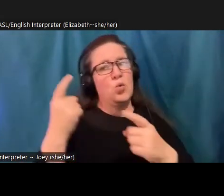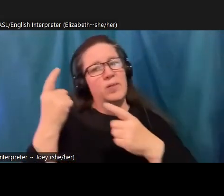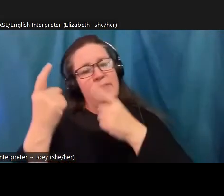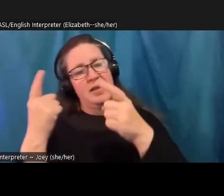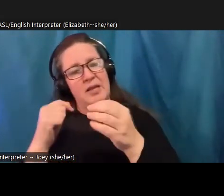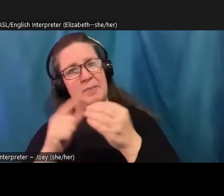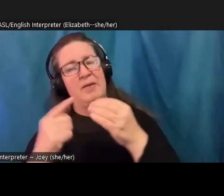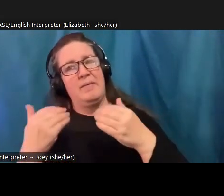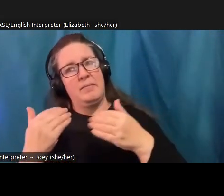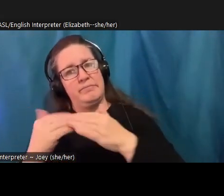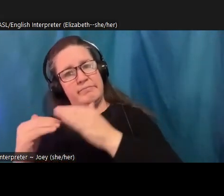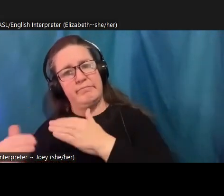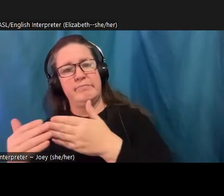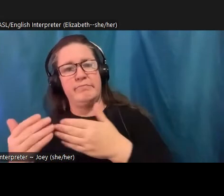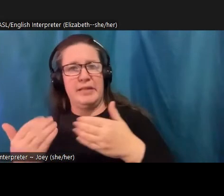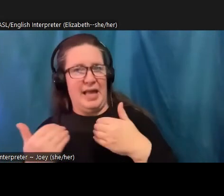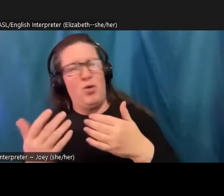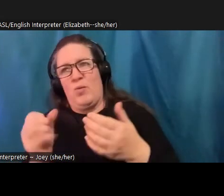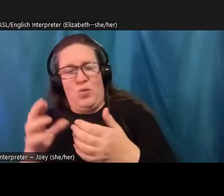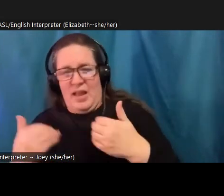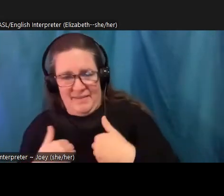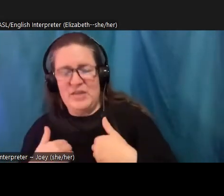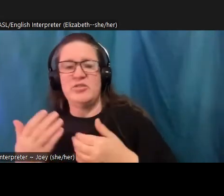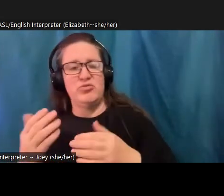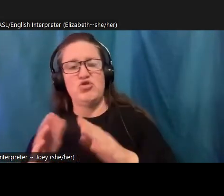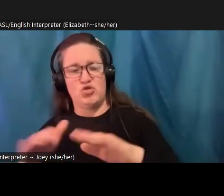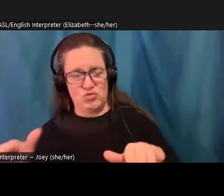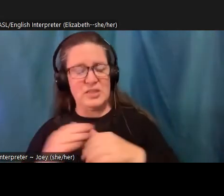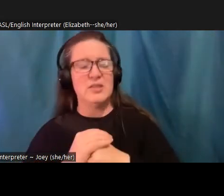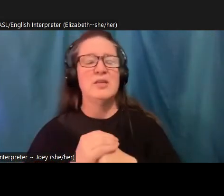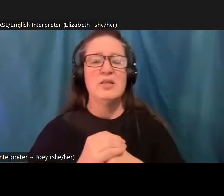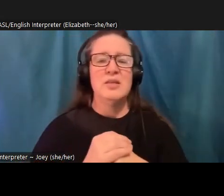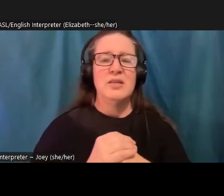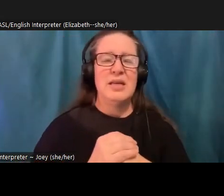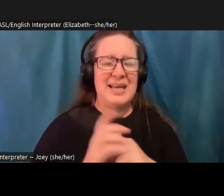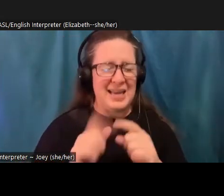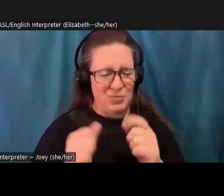these issues. And again, I'm sorry, I don't know, I can't remember the name of this off the top of my head, but you will